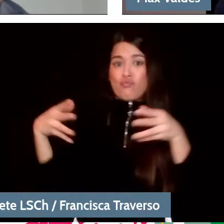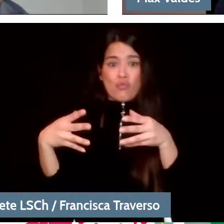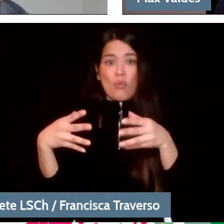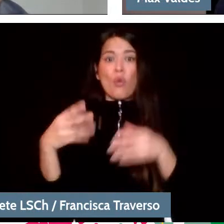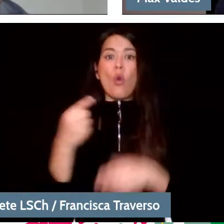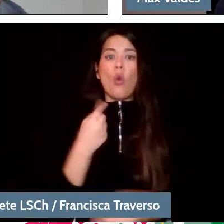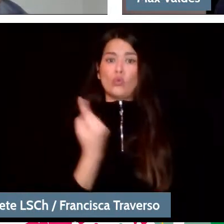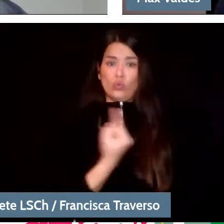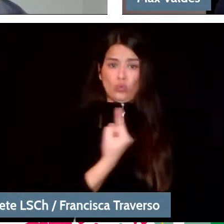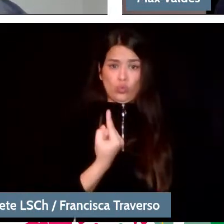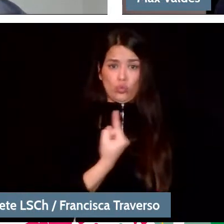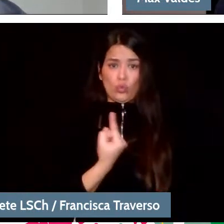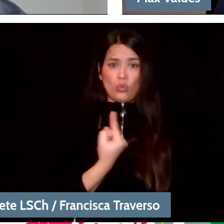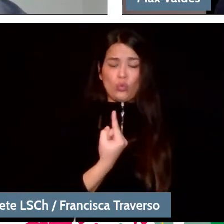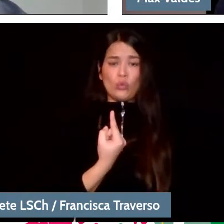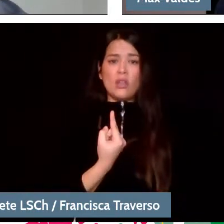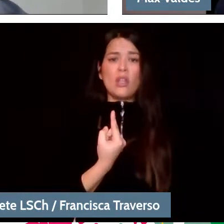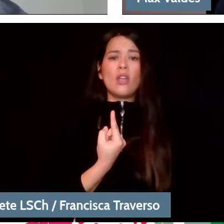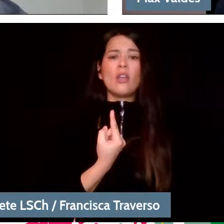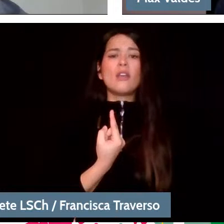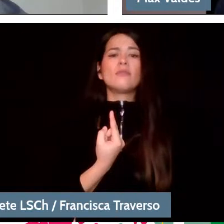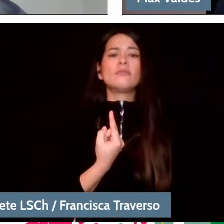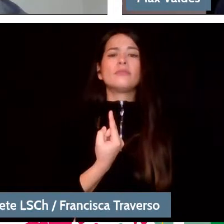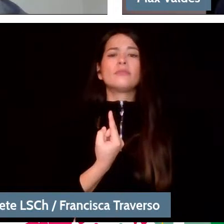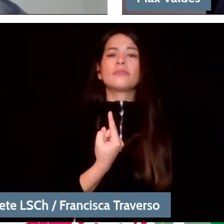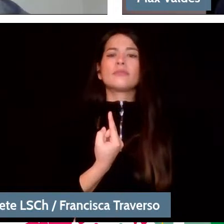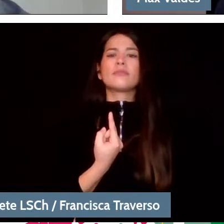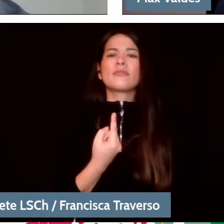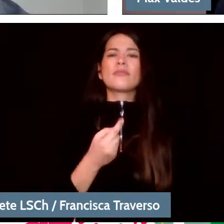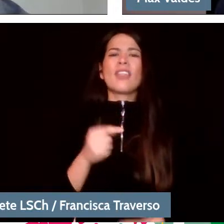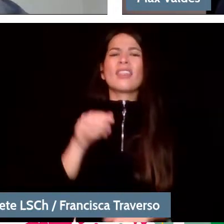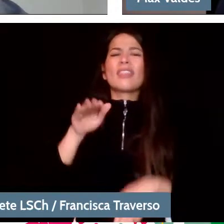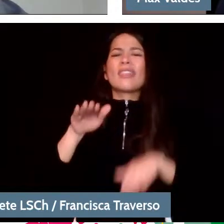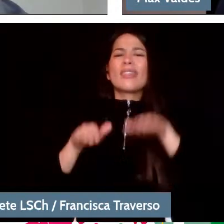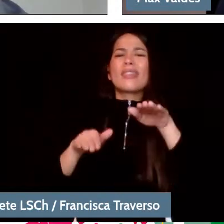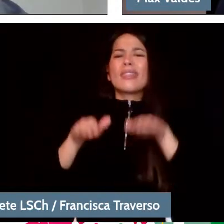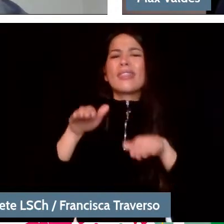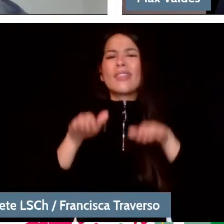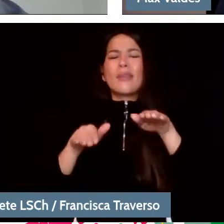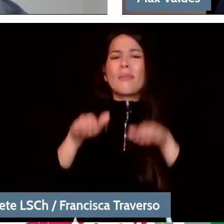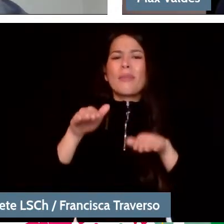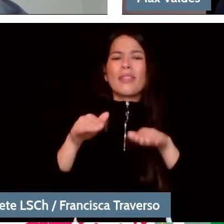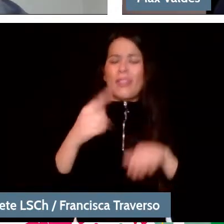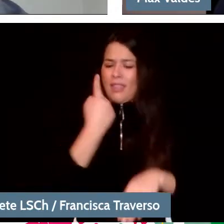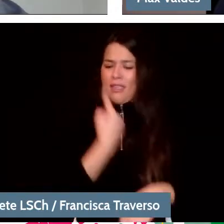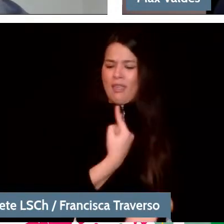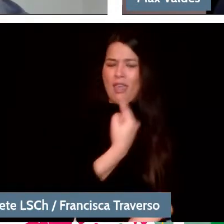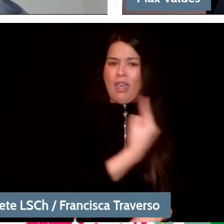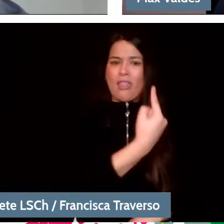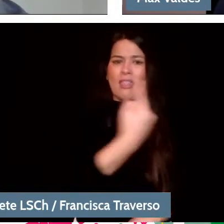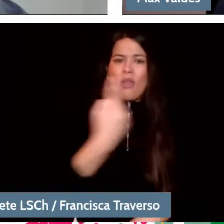has a lot to do with the physiology of each one of us: with our bodies, with our breath,